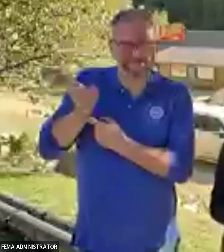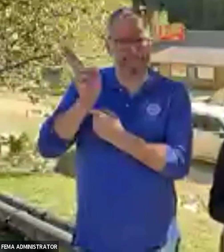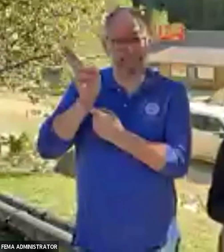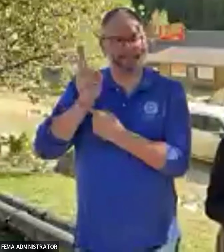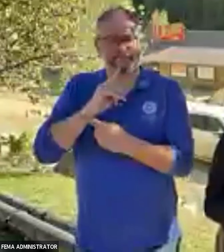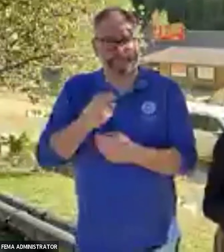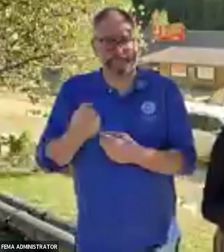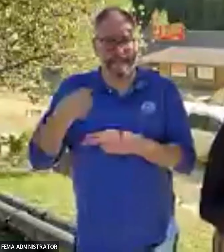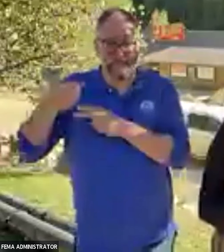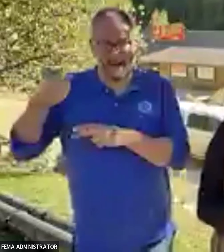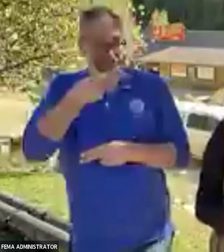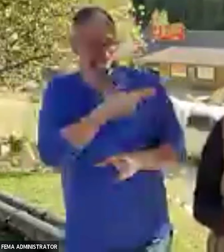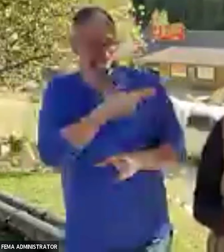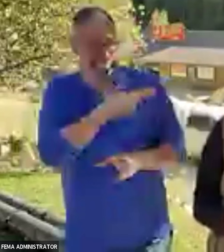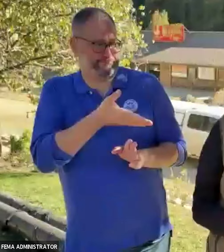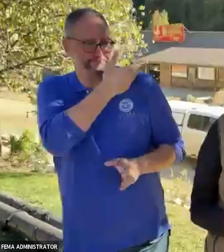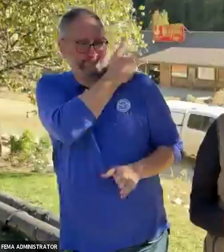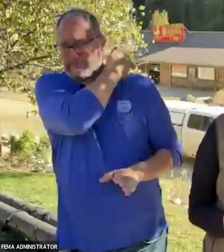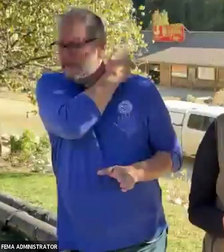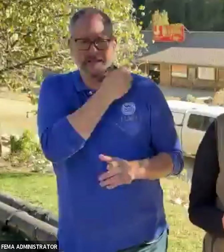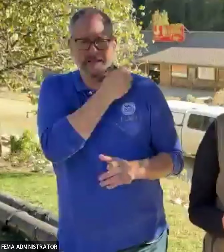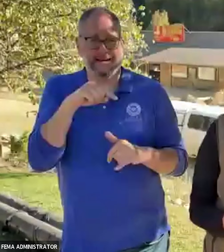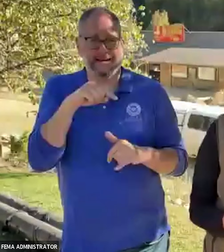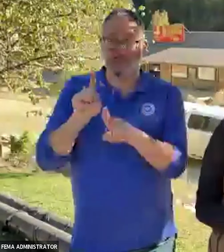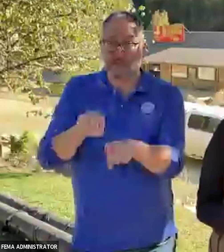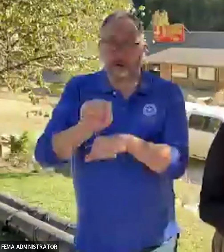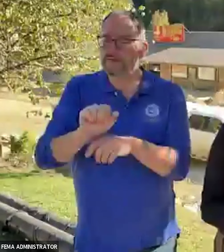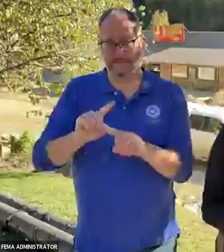And that is exactly what I saw that first day at the Asheville airport.